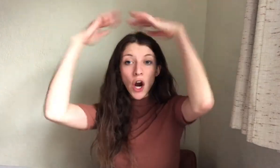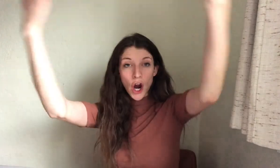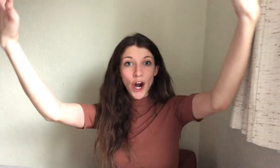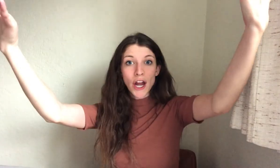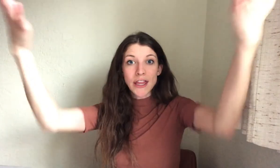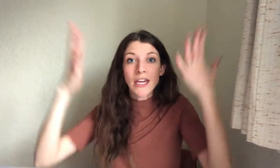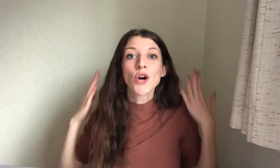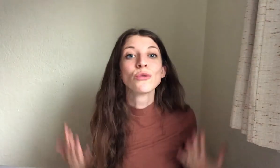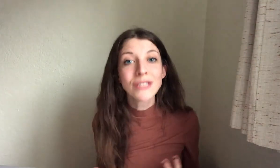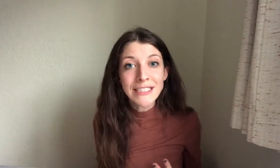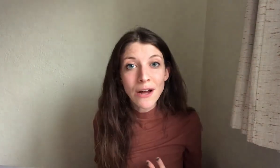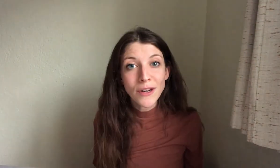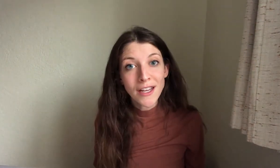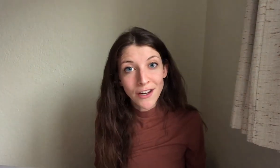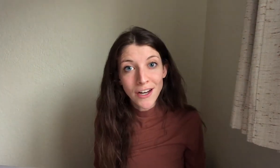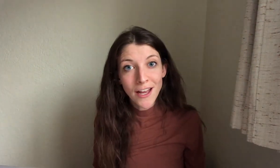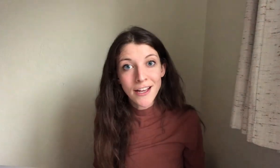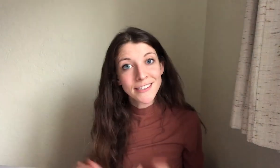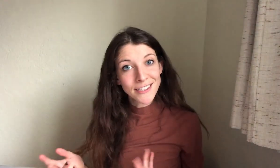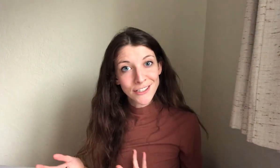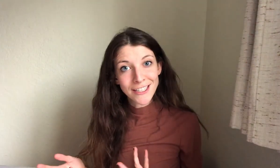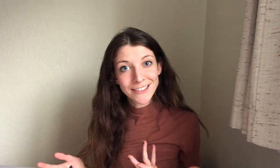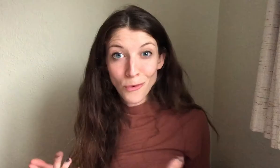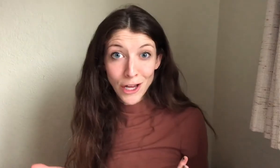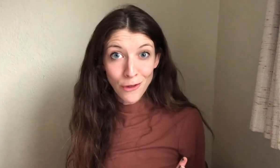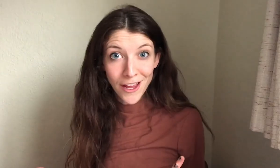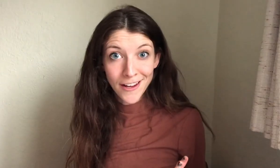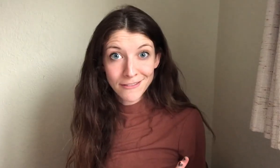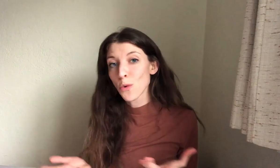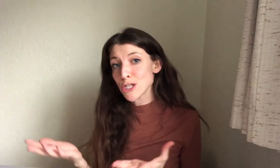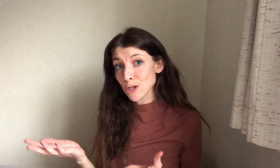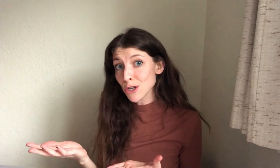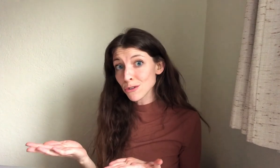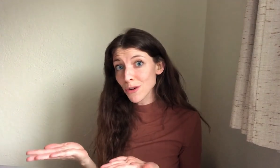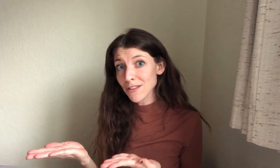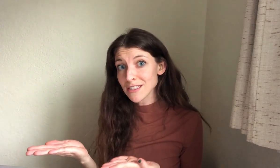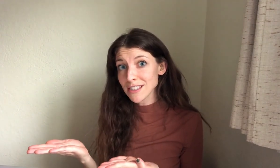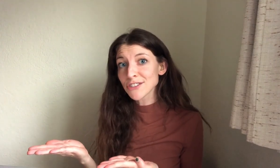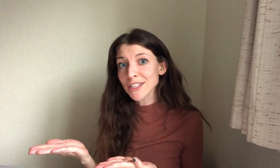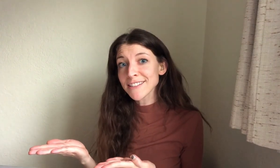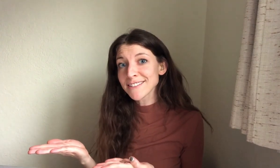are the ReSound hearing aid accessories. What do you think? Would you use one of these accessories?